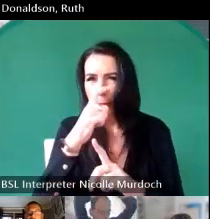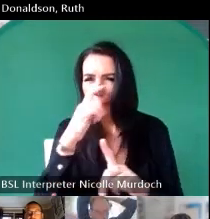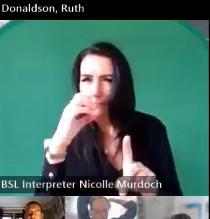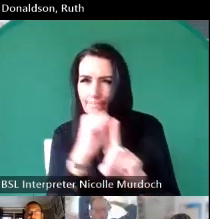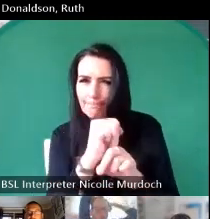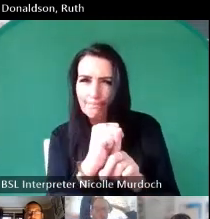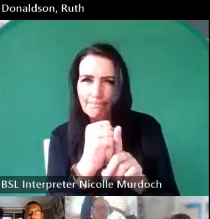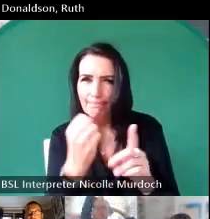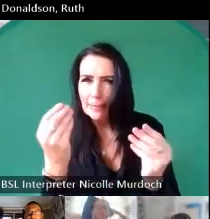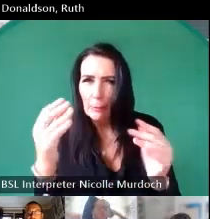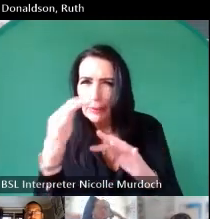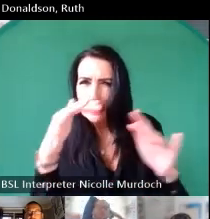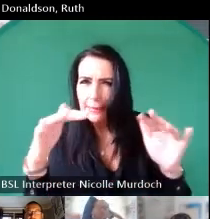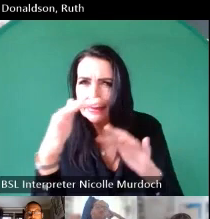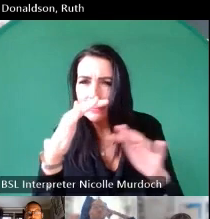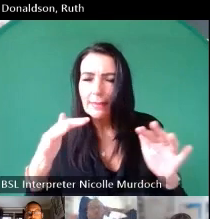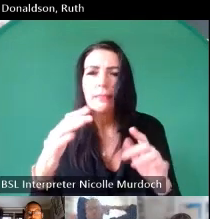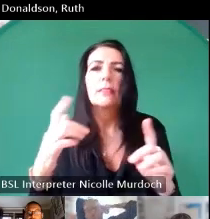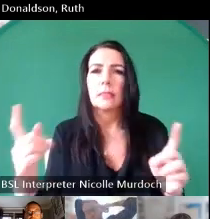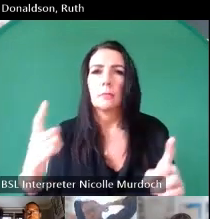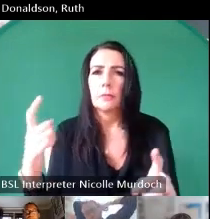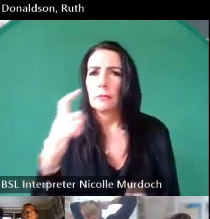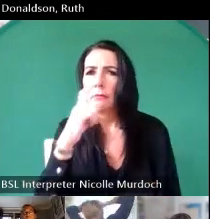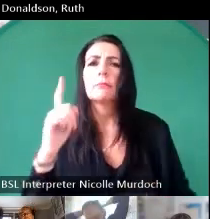just scared that she was missing out on something really that there was something going on that I